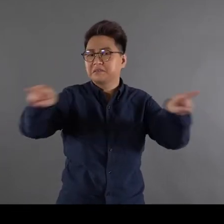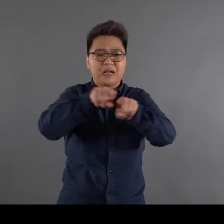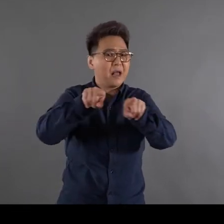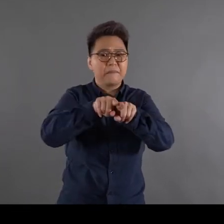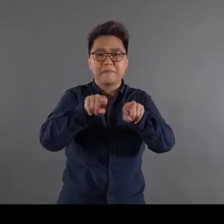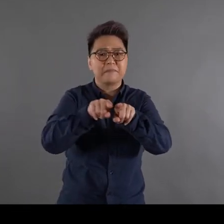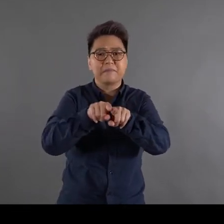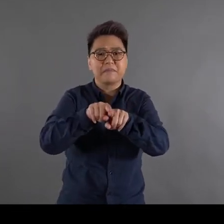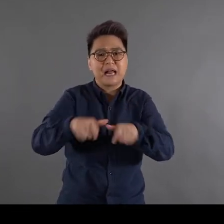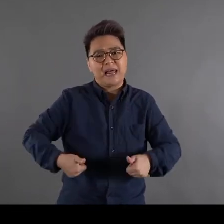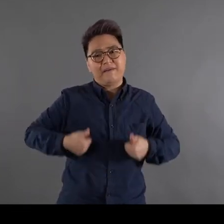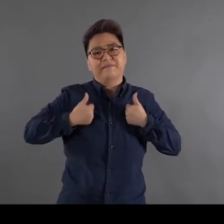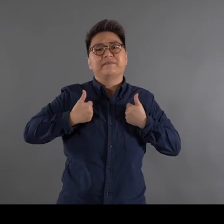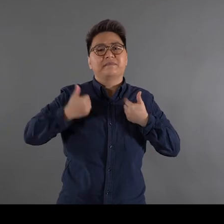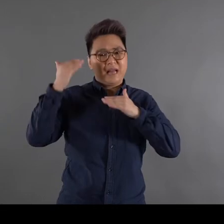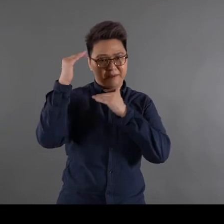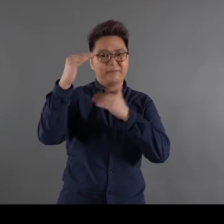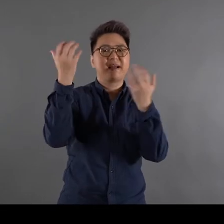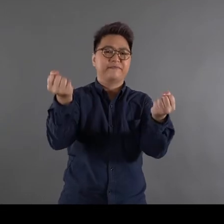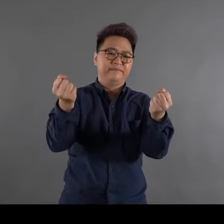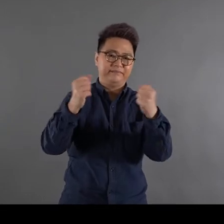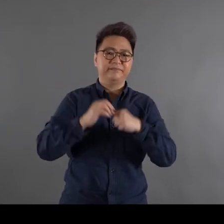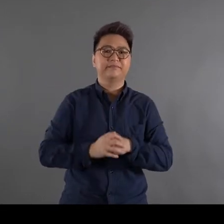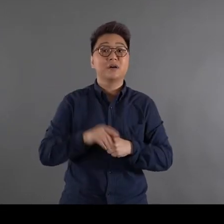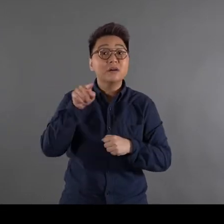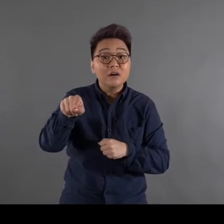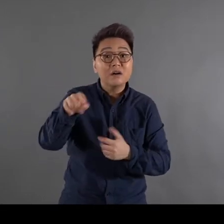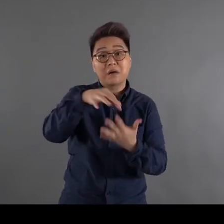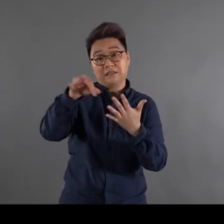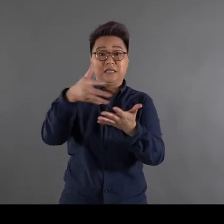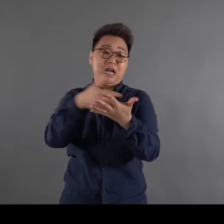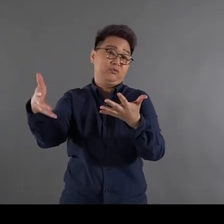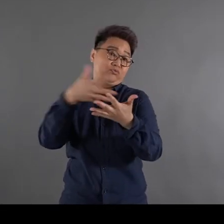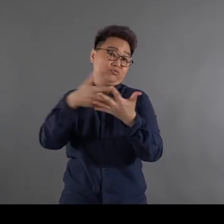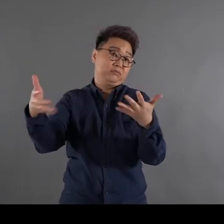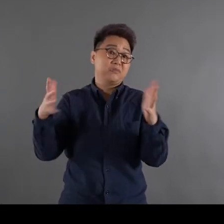with their limitations and choose their language The reverse also works